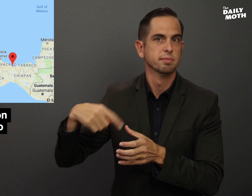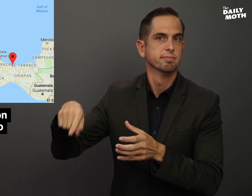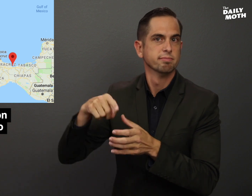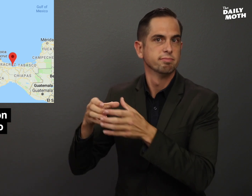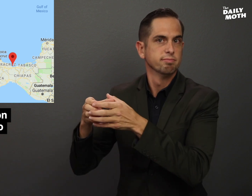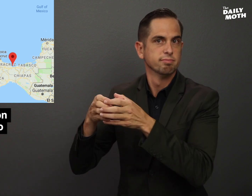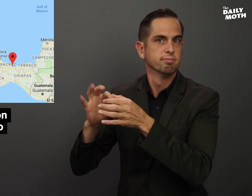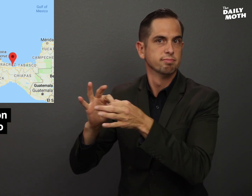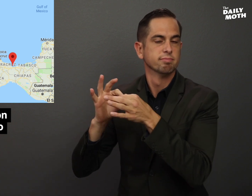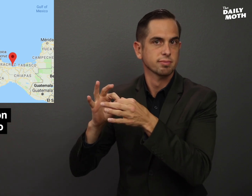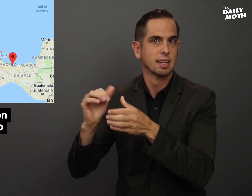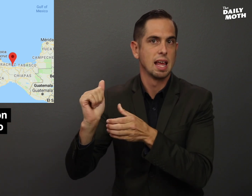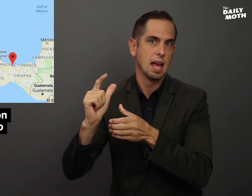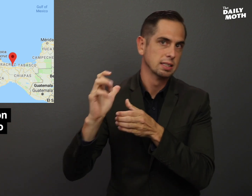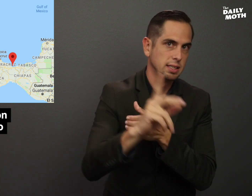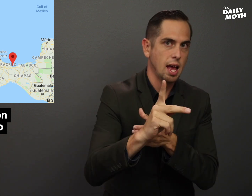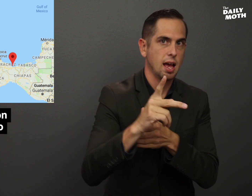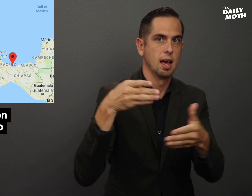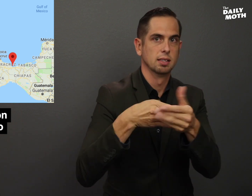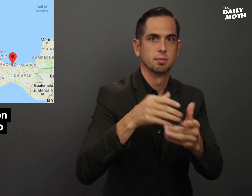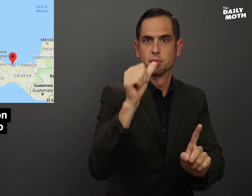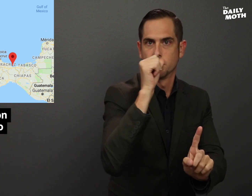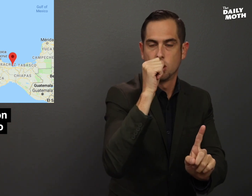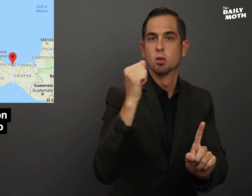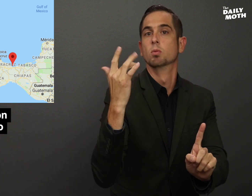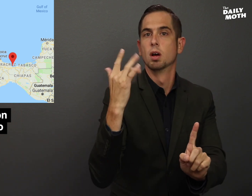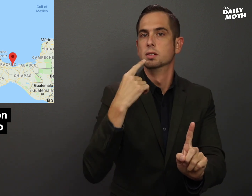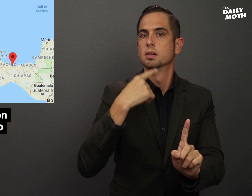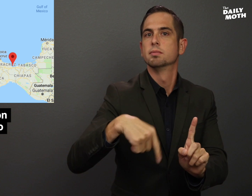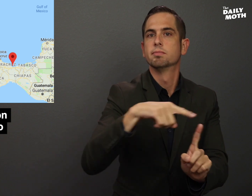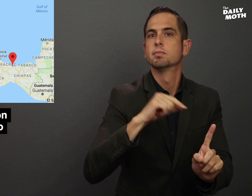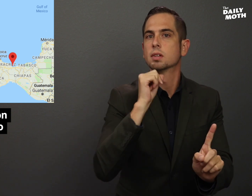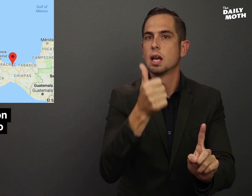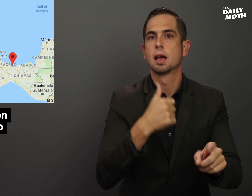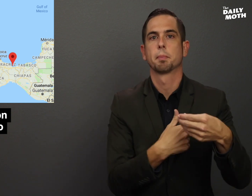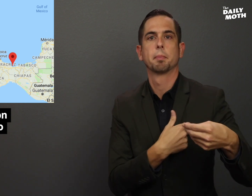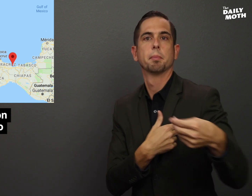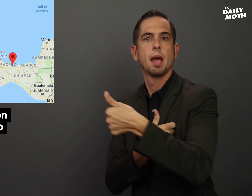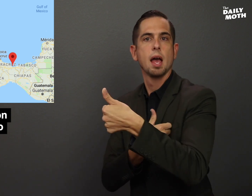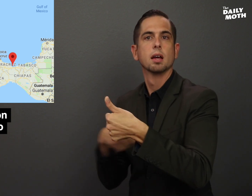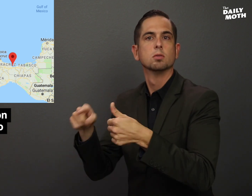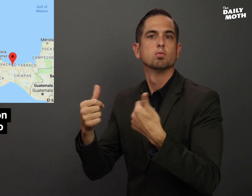attack against the bar because they were not paid